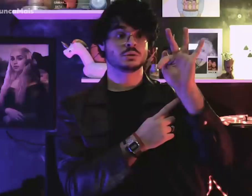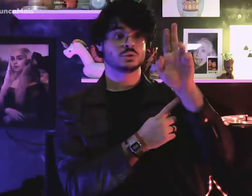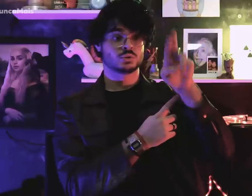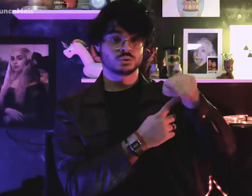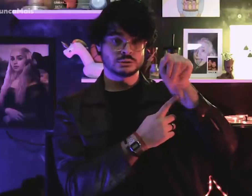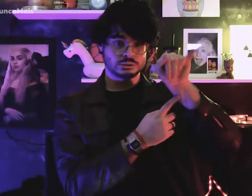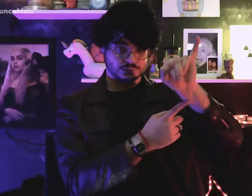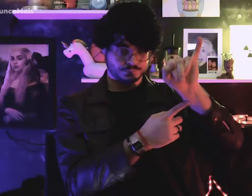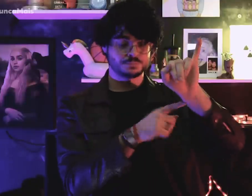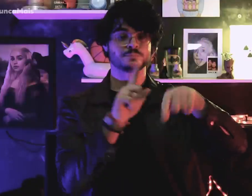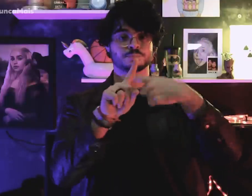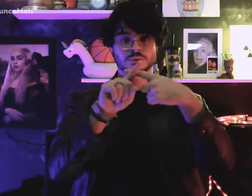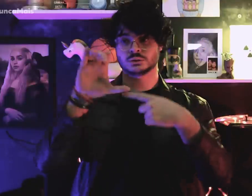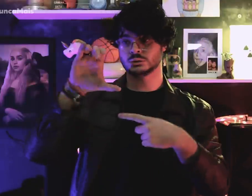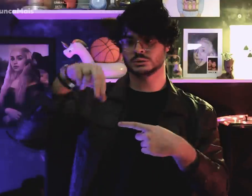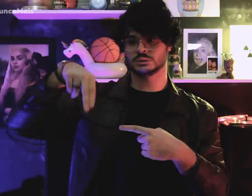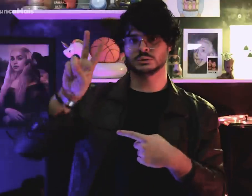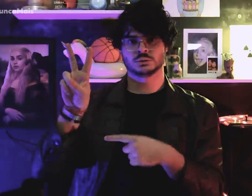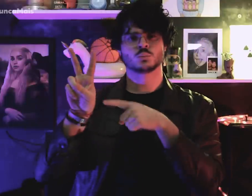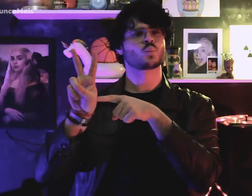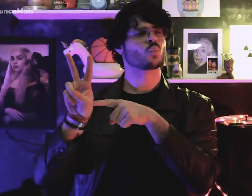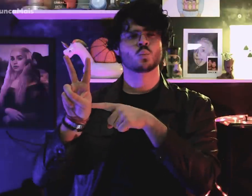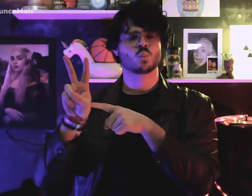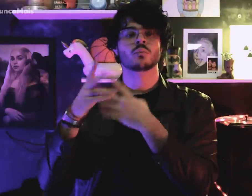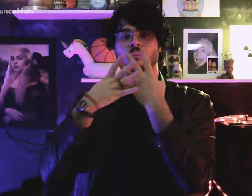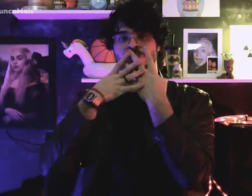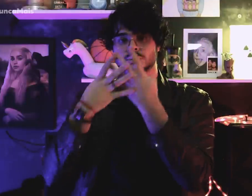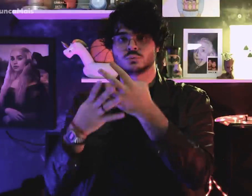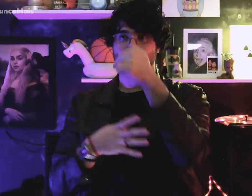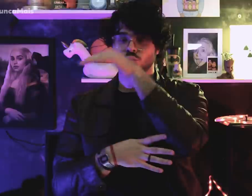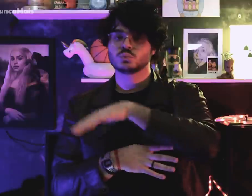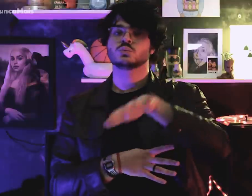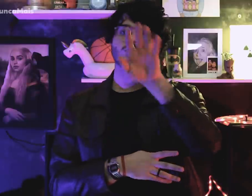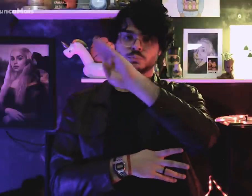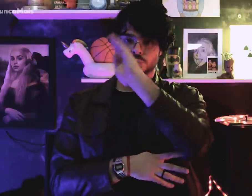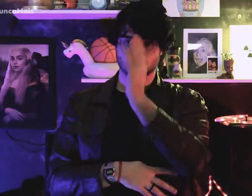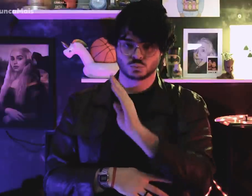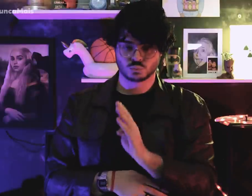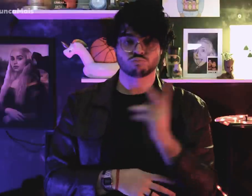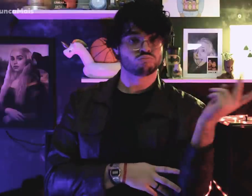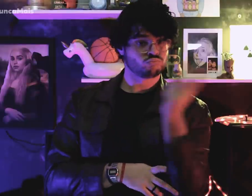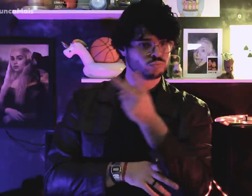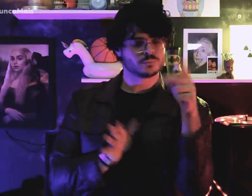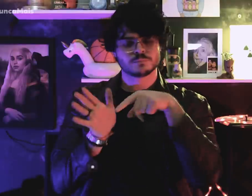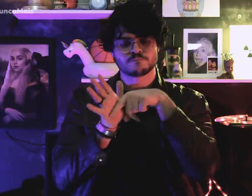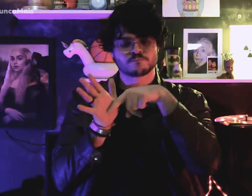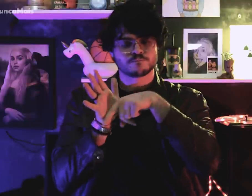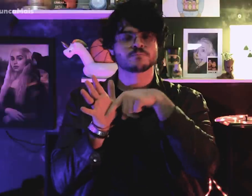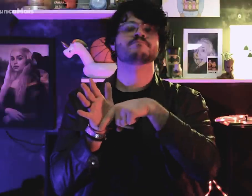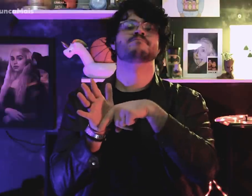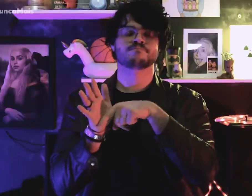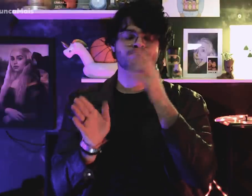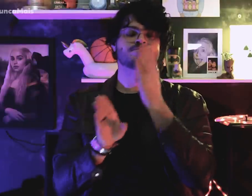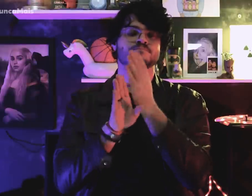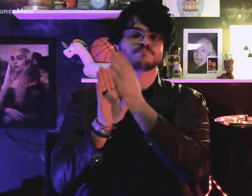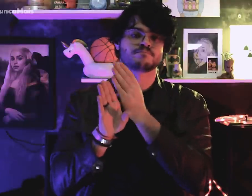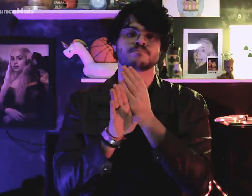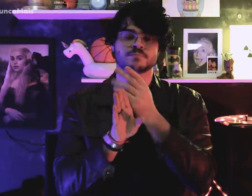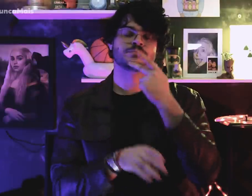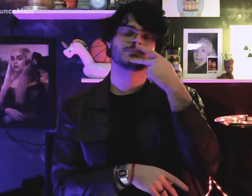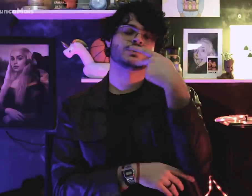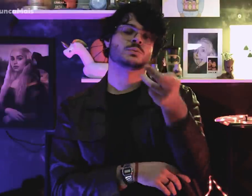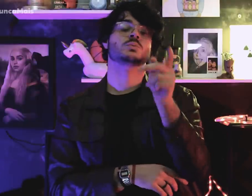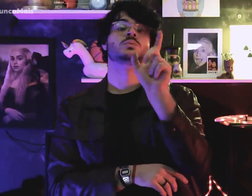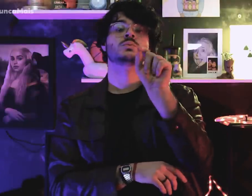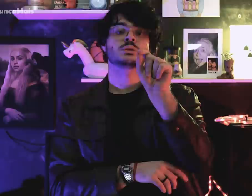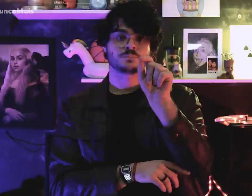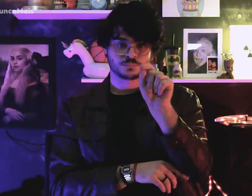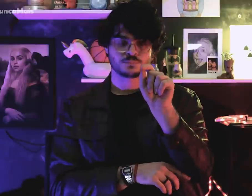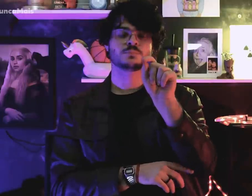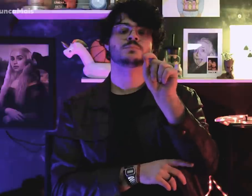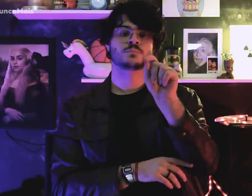According to FUNAI and National Truth Commission (CNV),